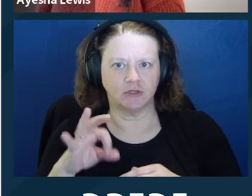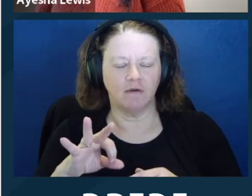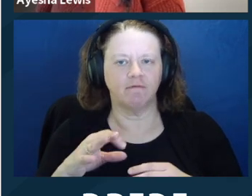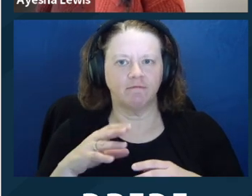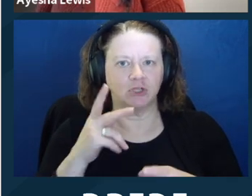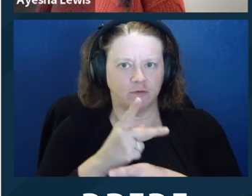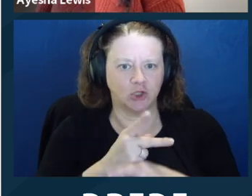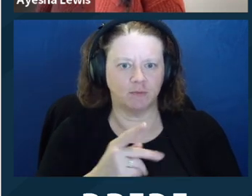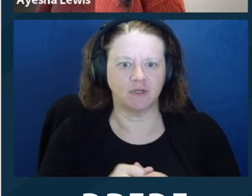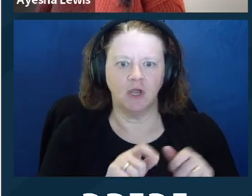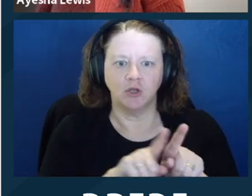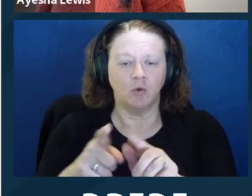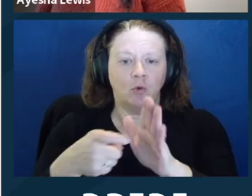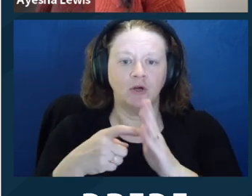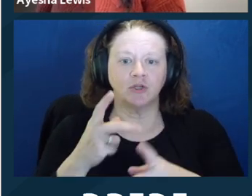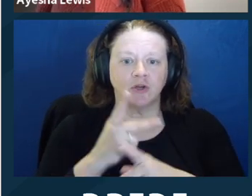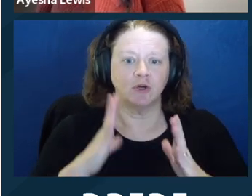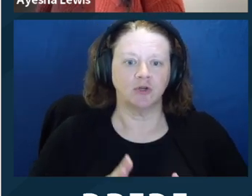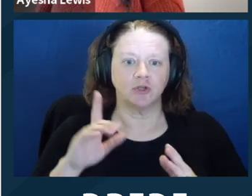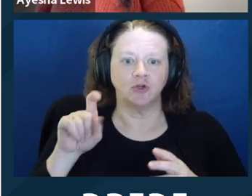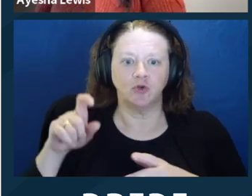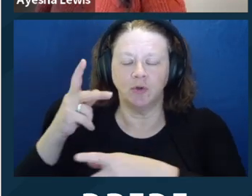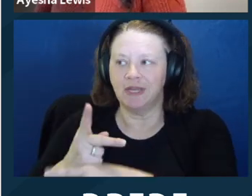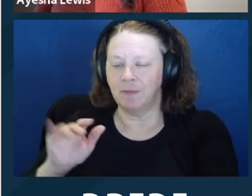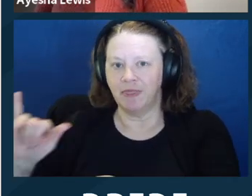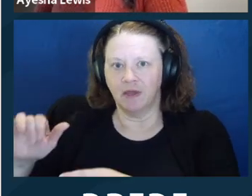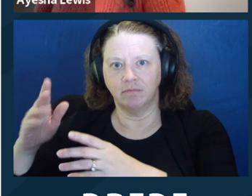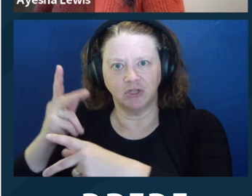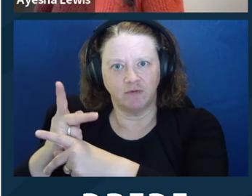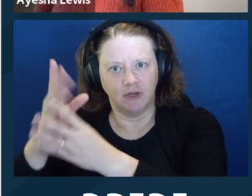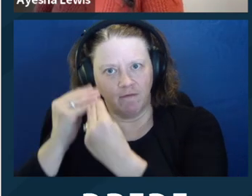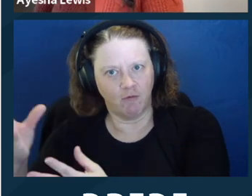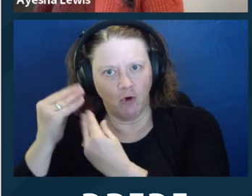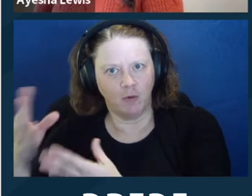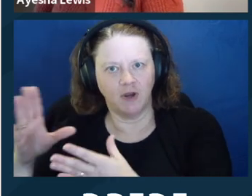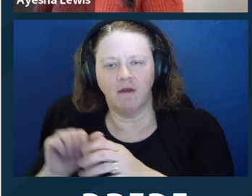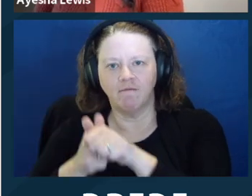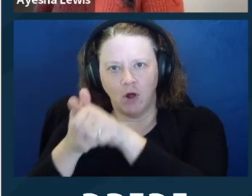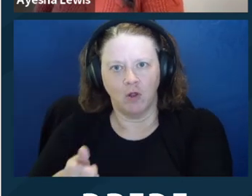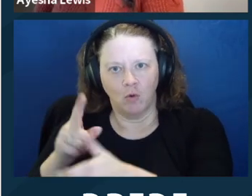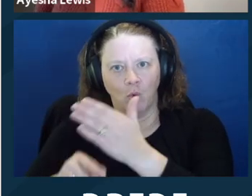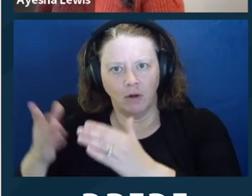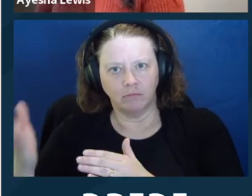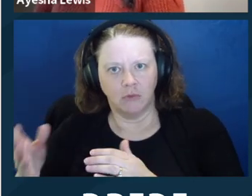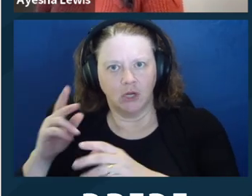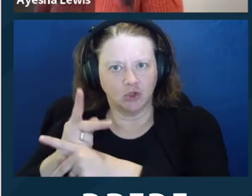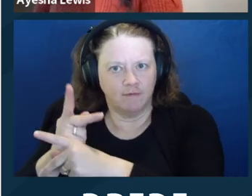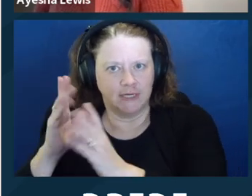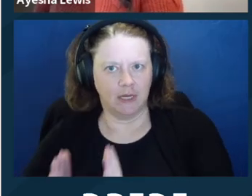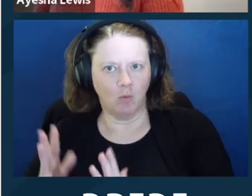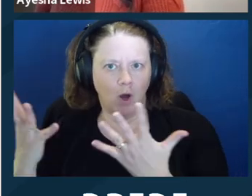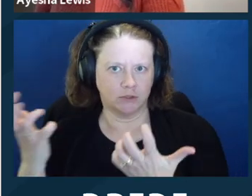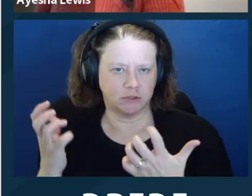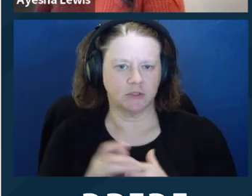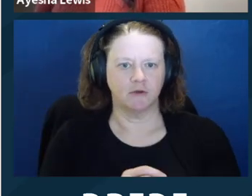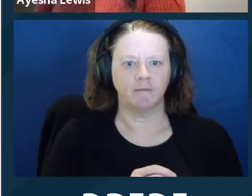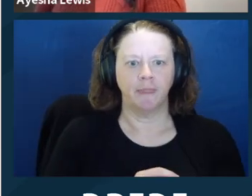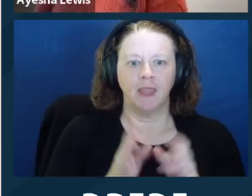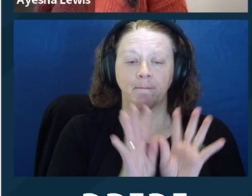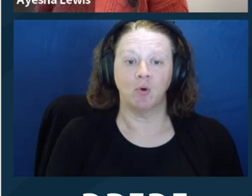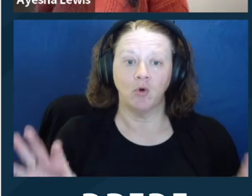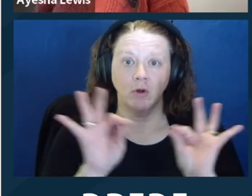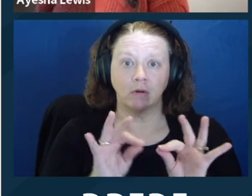Key decisions ‑‑ sorry, provisions of the law related to SDM are here.